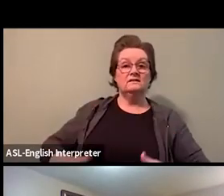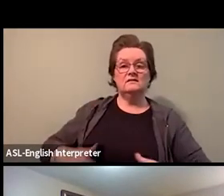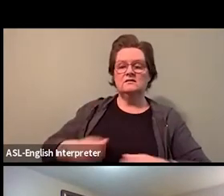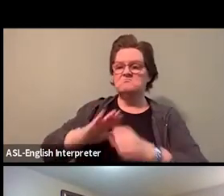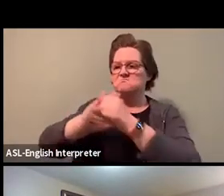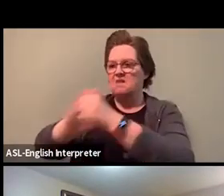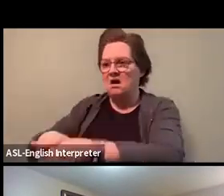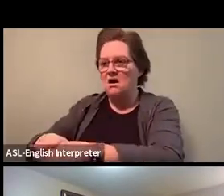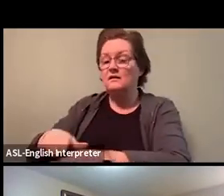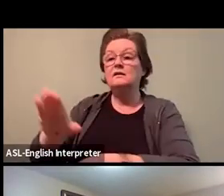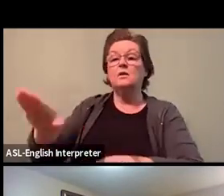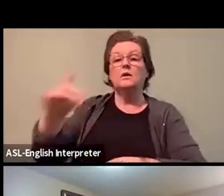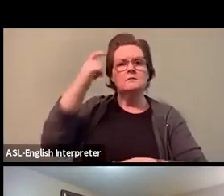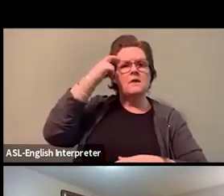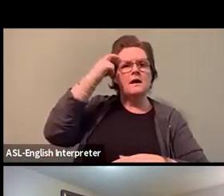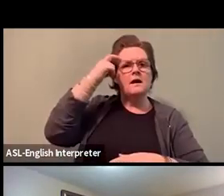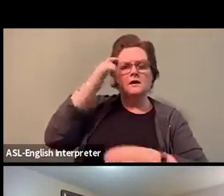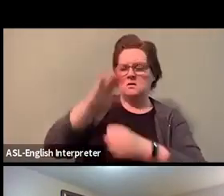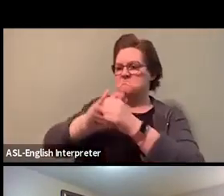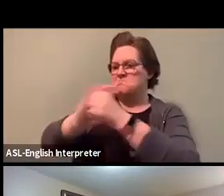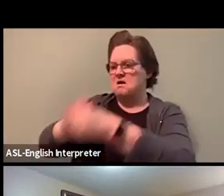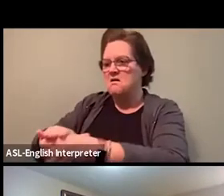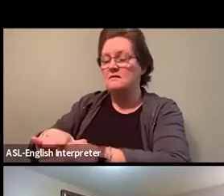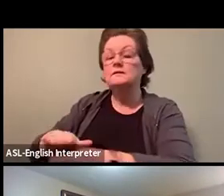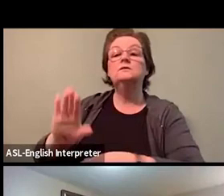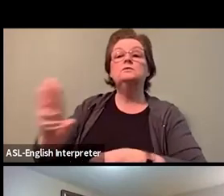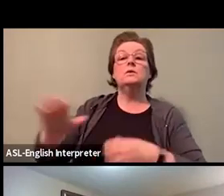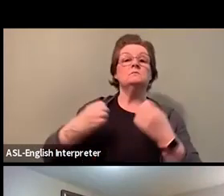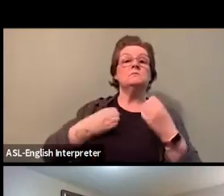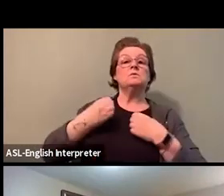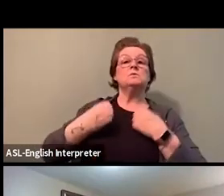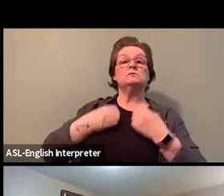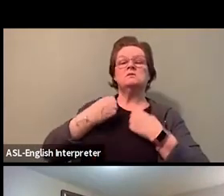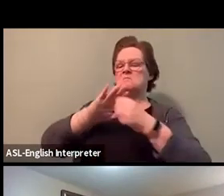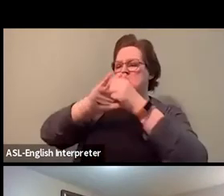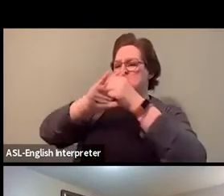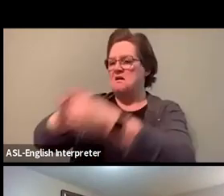Right? "I give up," right? We see the same thing happening